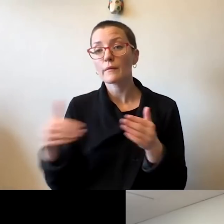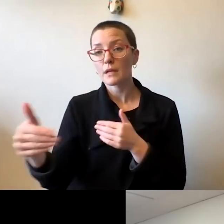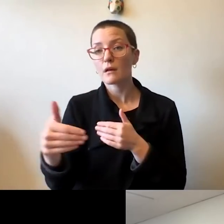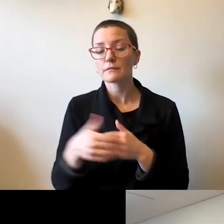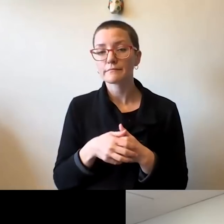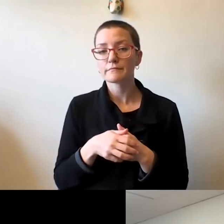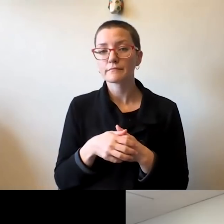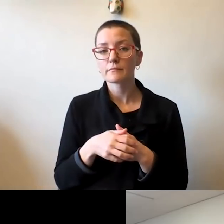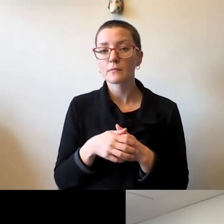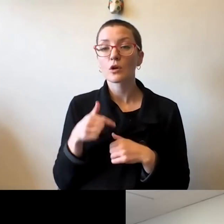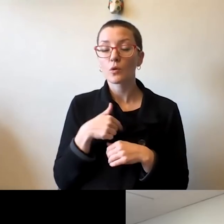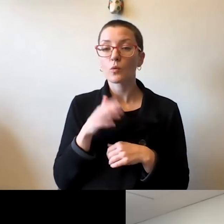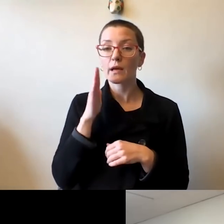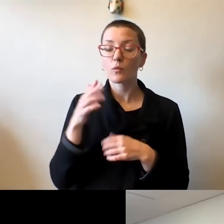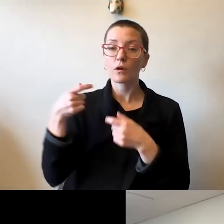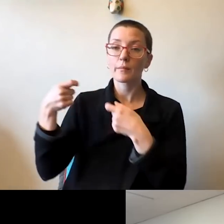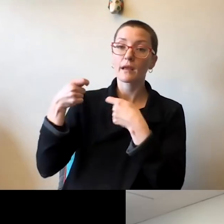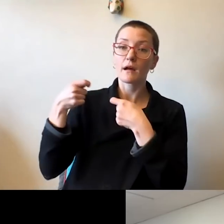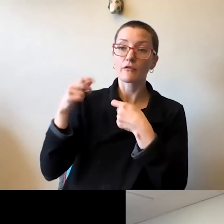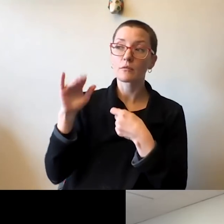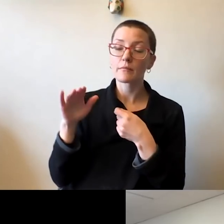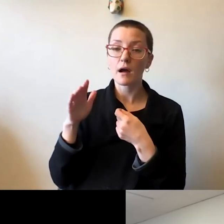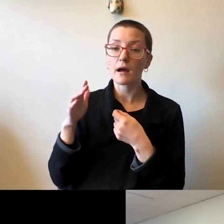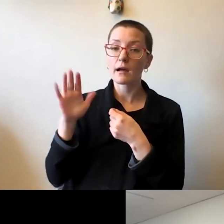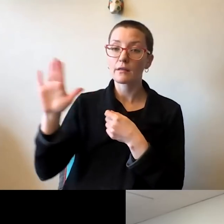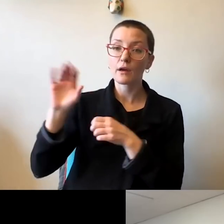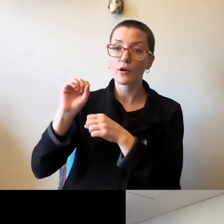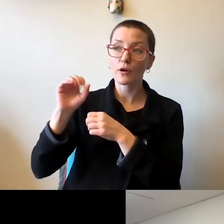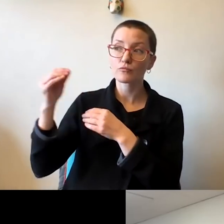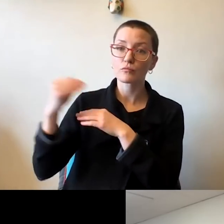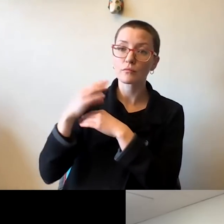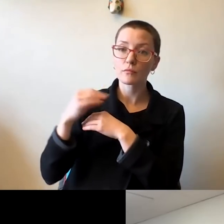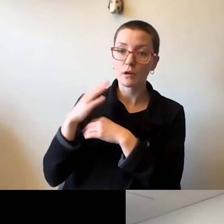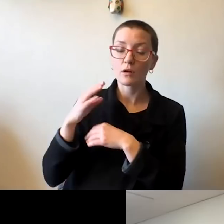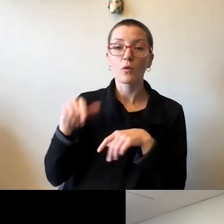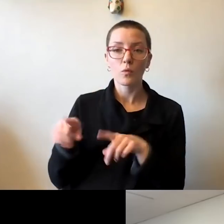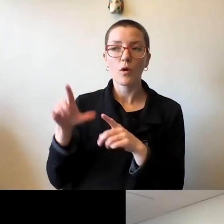We will be governed by of course, as we learn more about the impact of the vaccine, its effectiveness